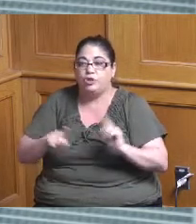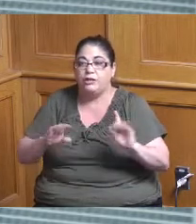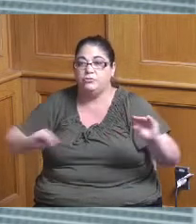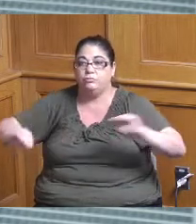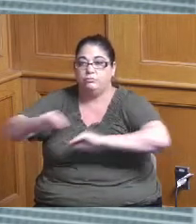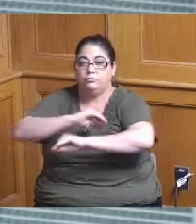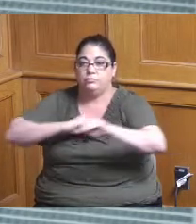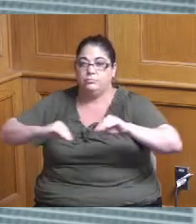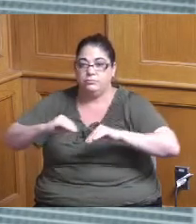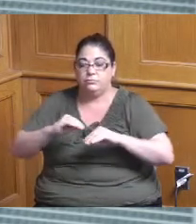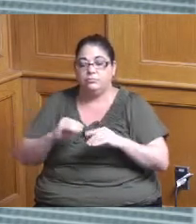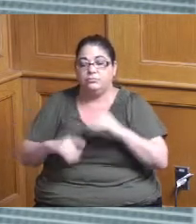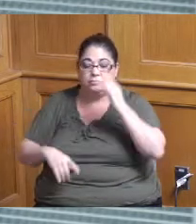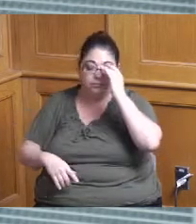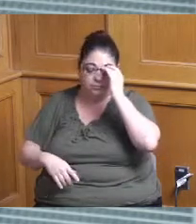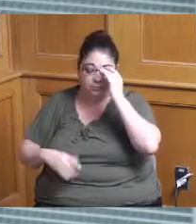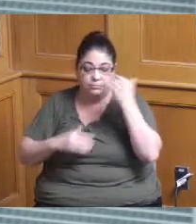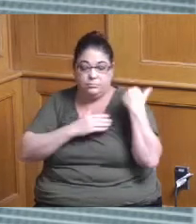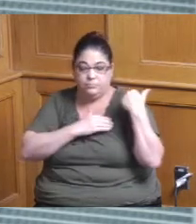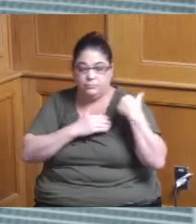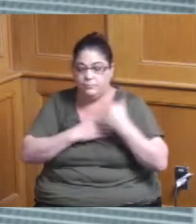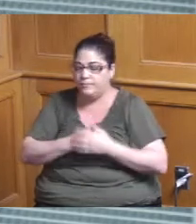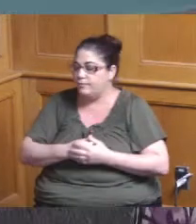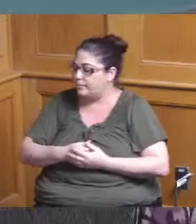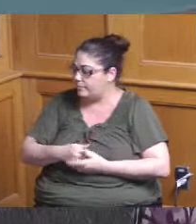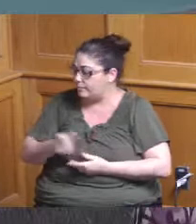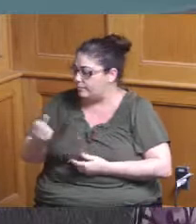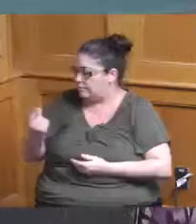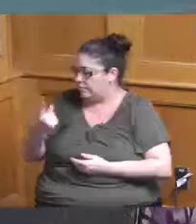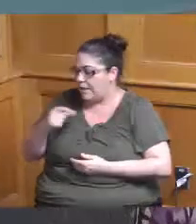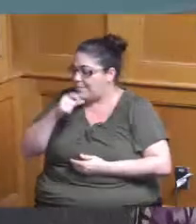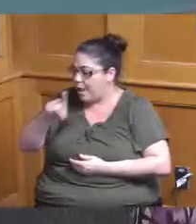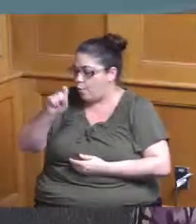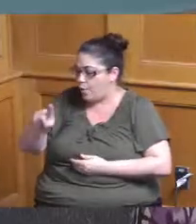our existing structure you know how you organize and I'm just trying to get an understanding from